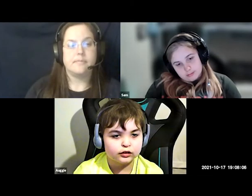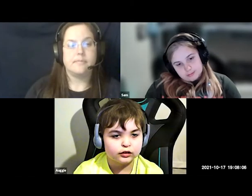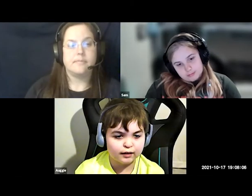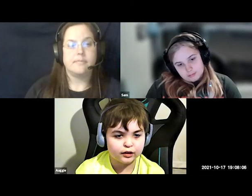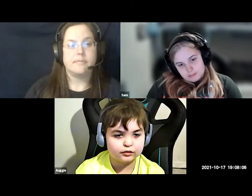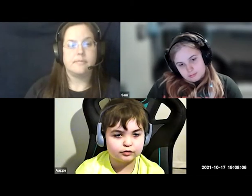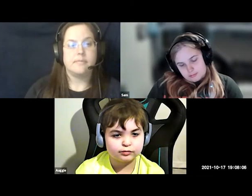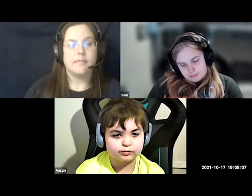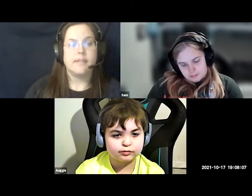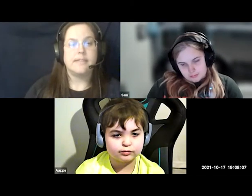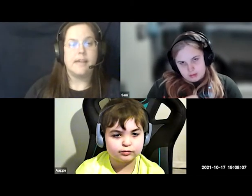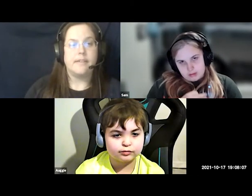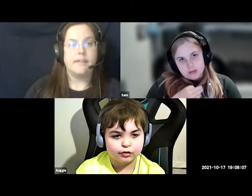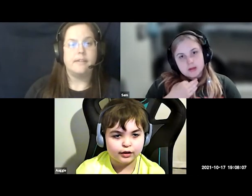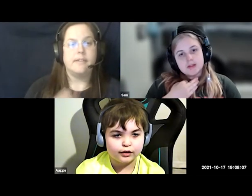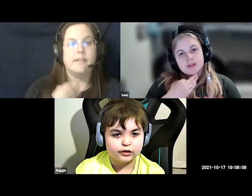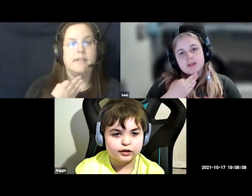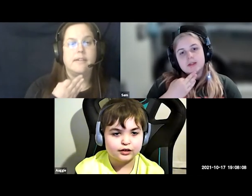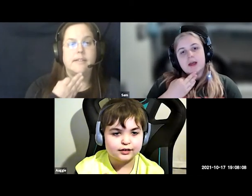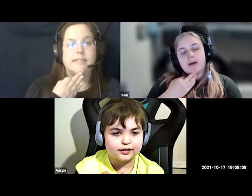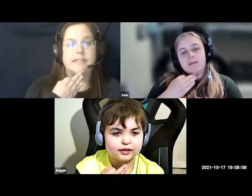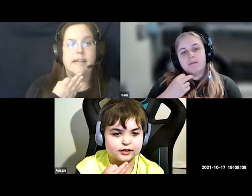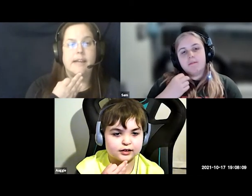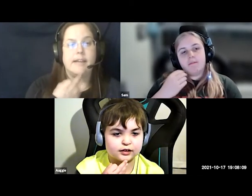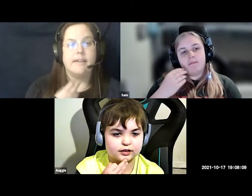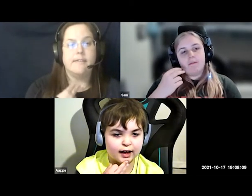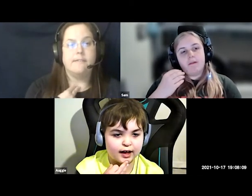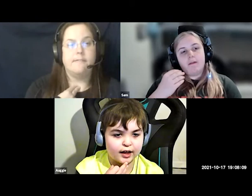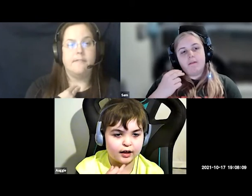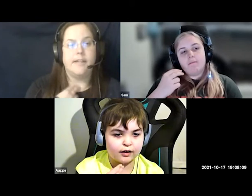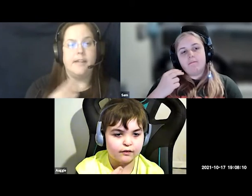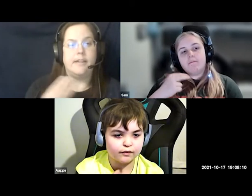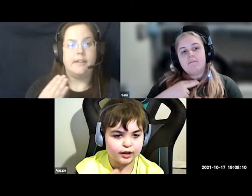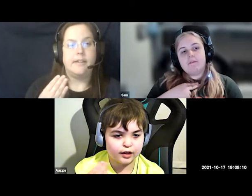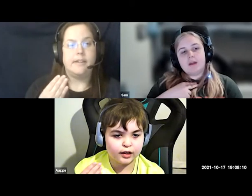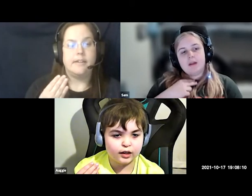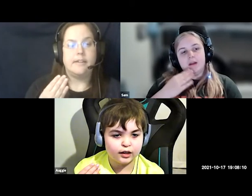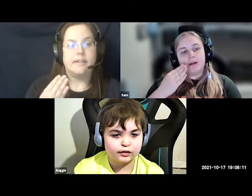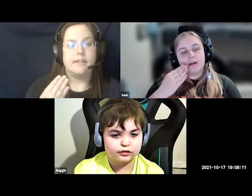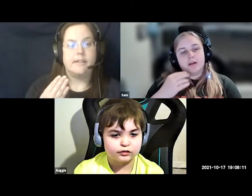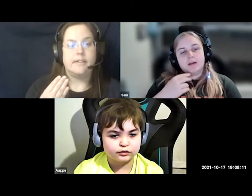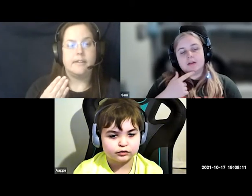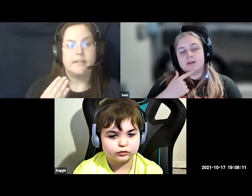seven seven seven